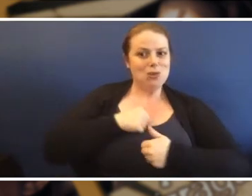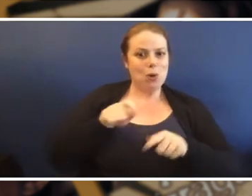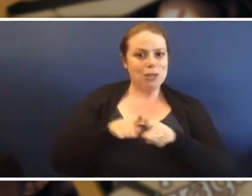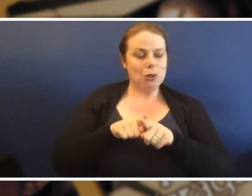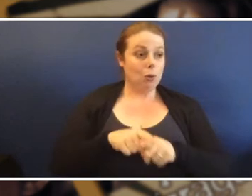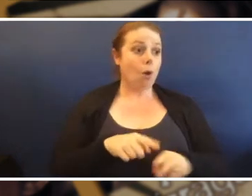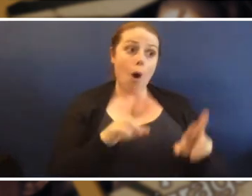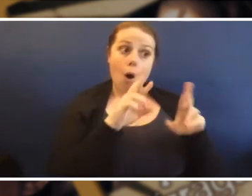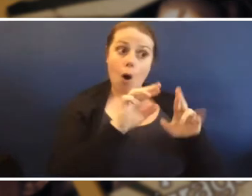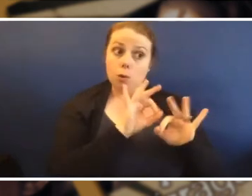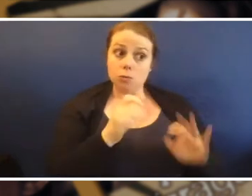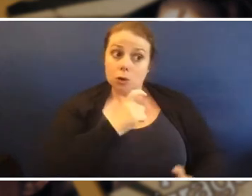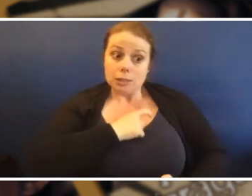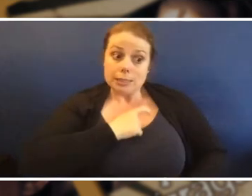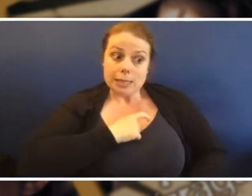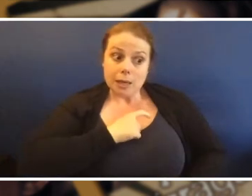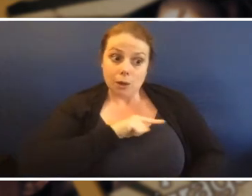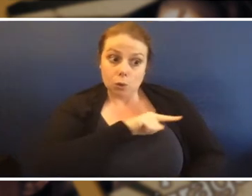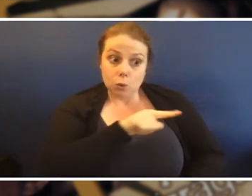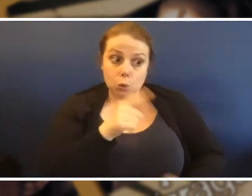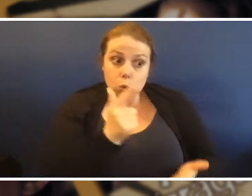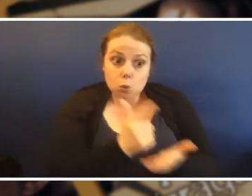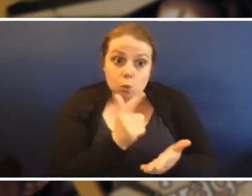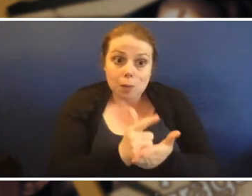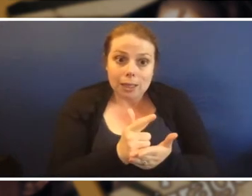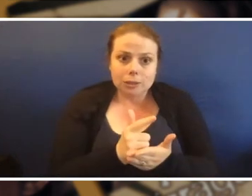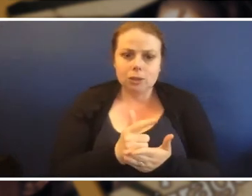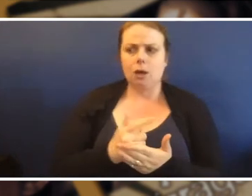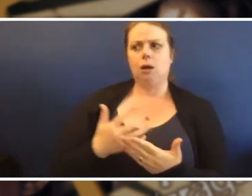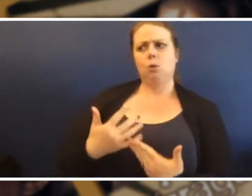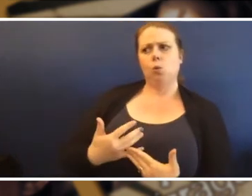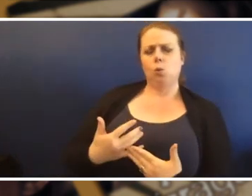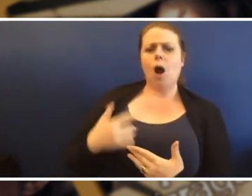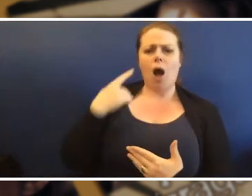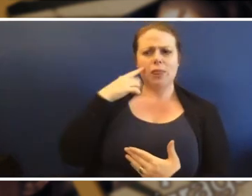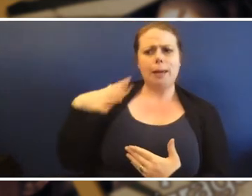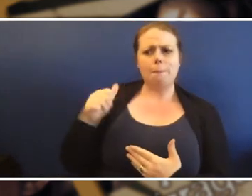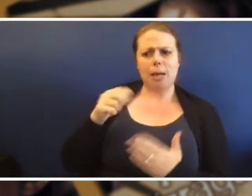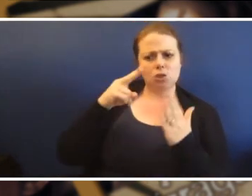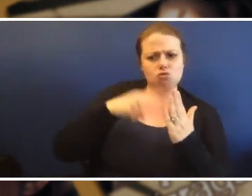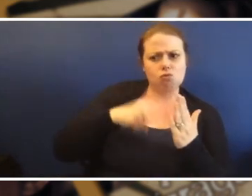Well I don't know, I'm gonna have to read this book again tonight so that I can sleep.